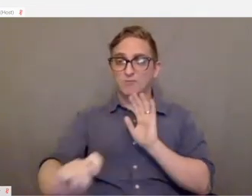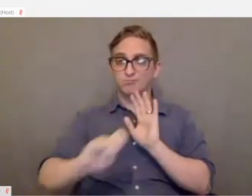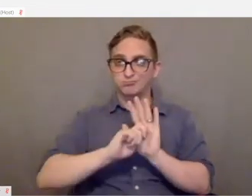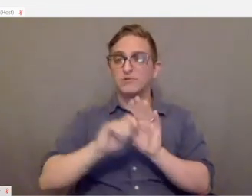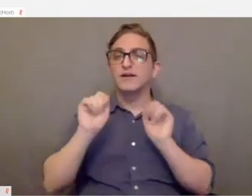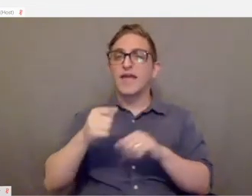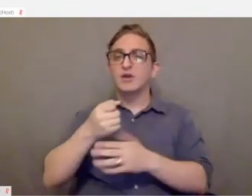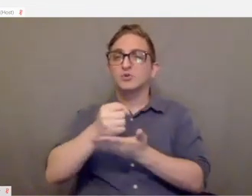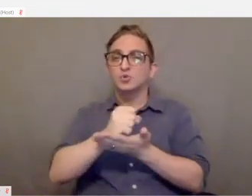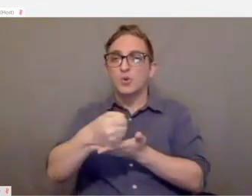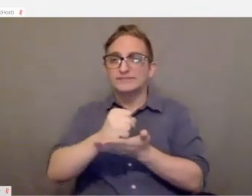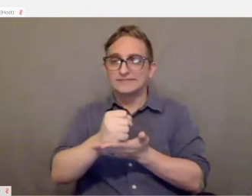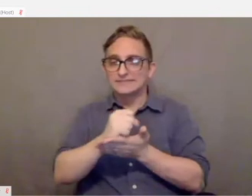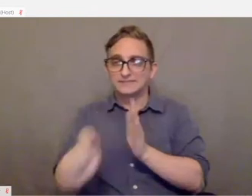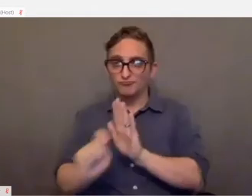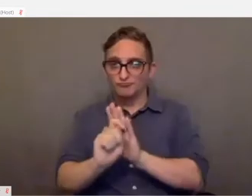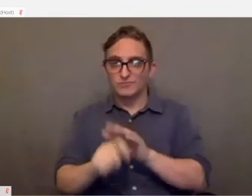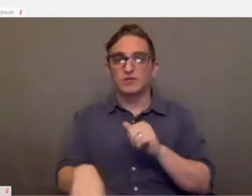And then you have ‑‑ there's ergonomic design.